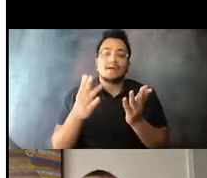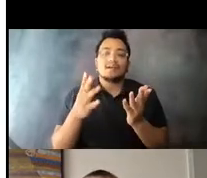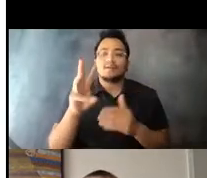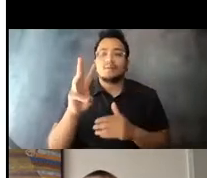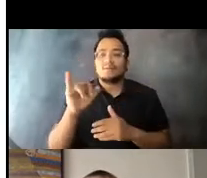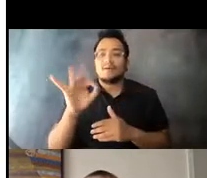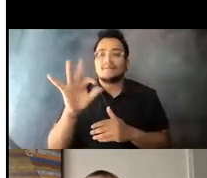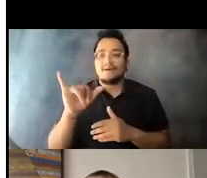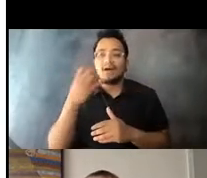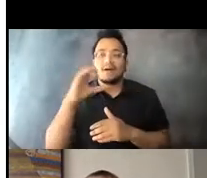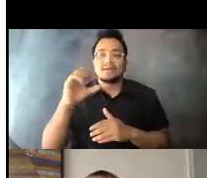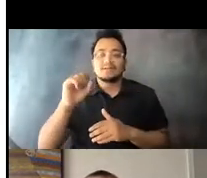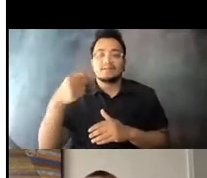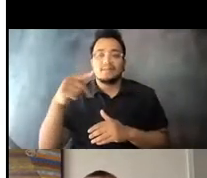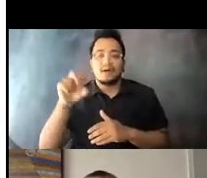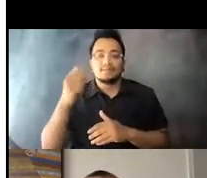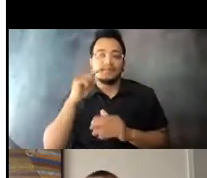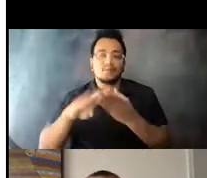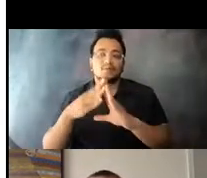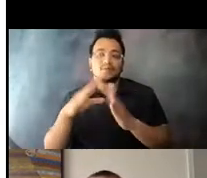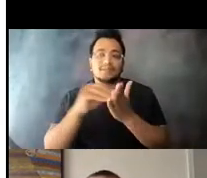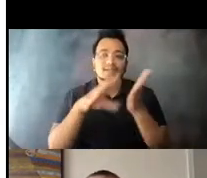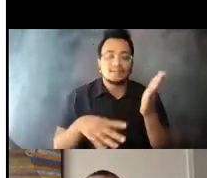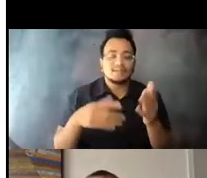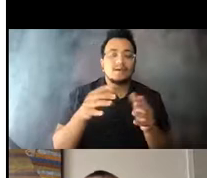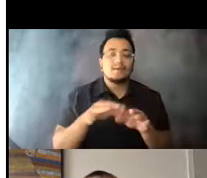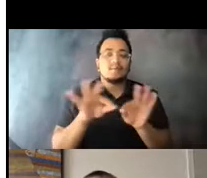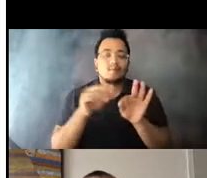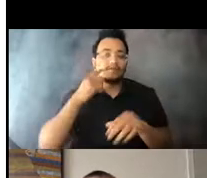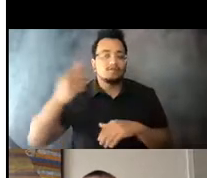15:07:32 We are grateful to agencies and heralds r stakeholders that listened to our concerns